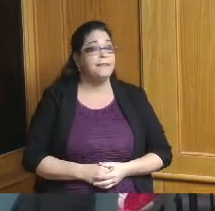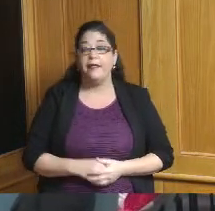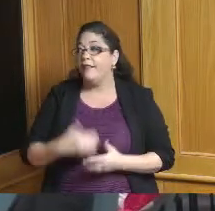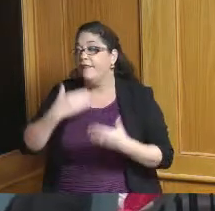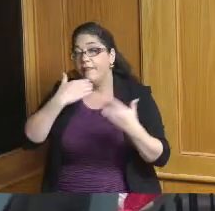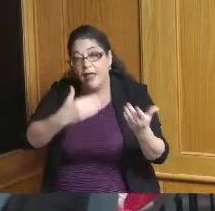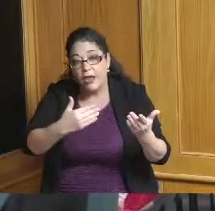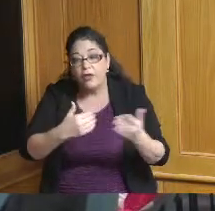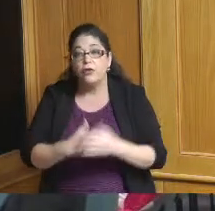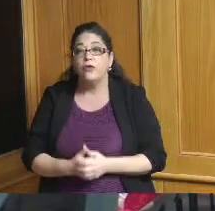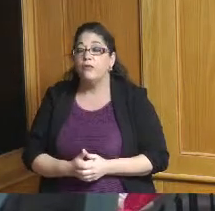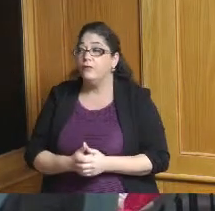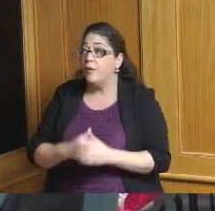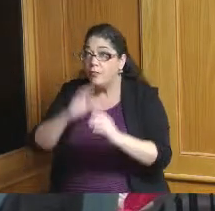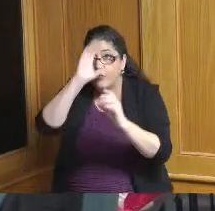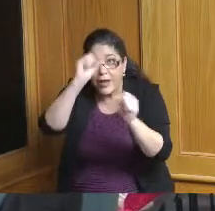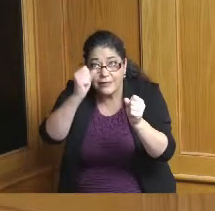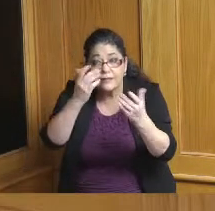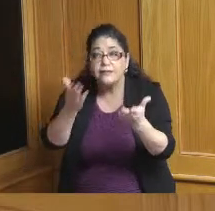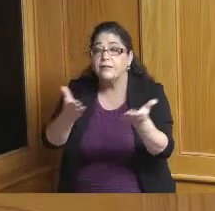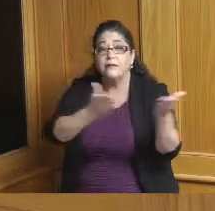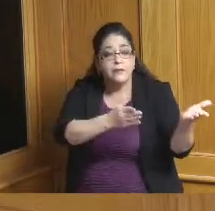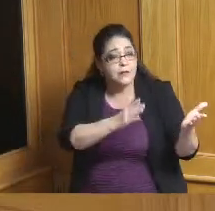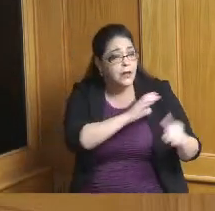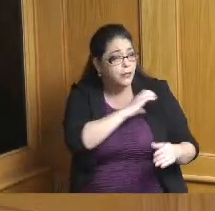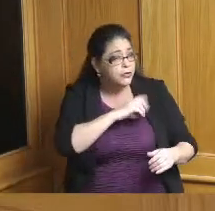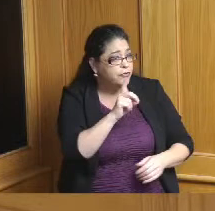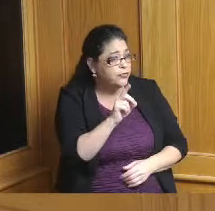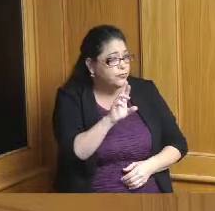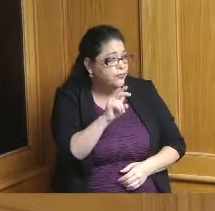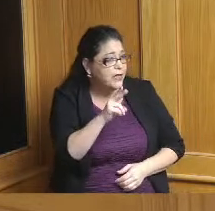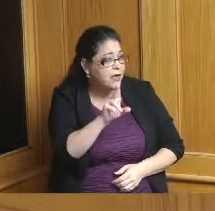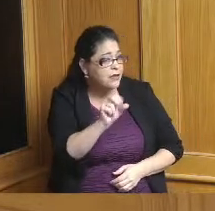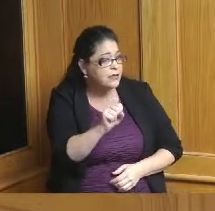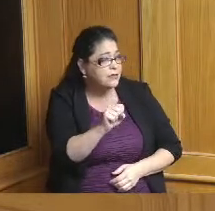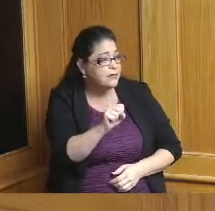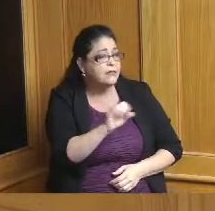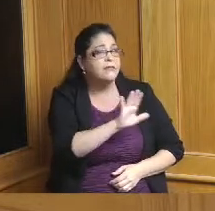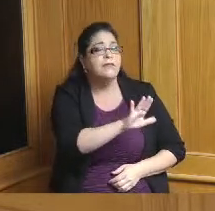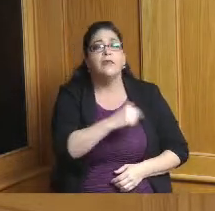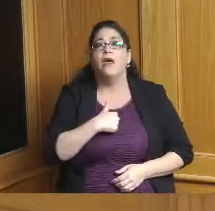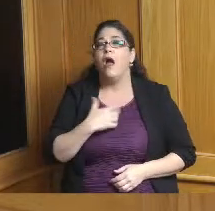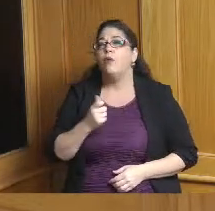Commissioner drew house one of the things I would love to see added to this you may have it already